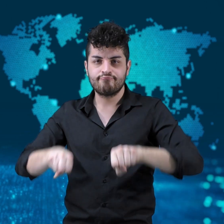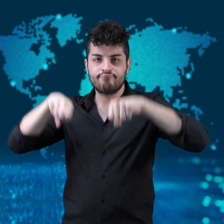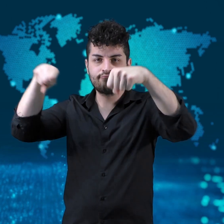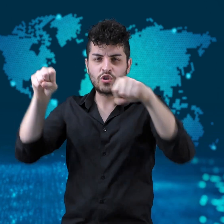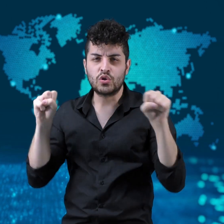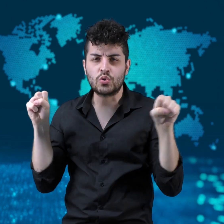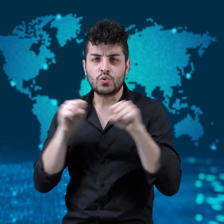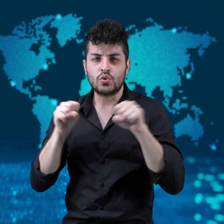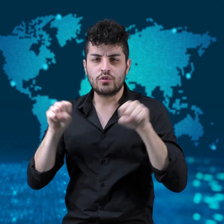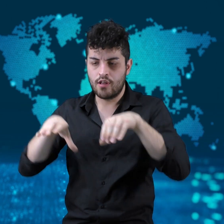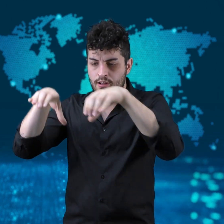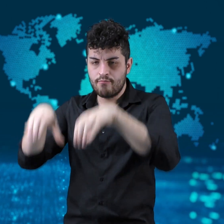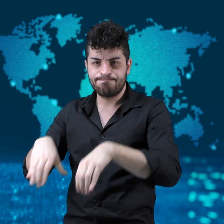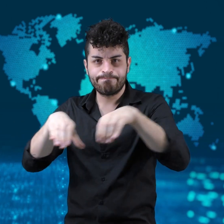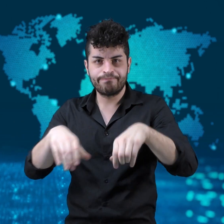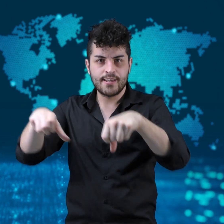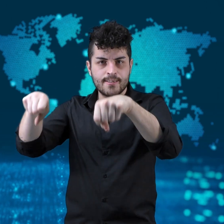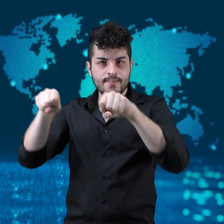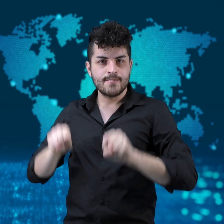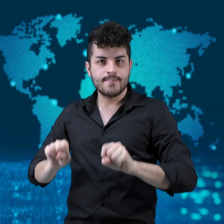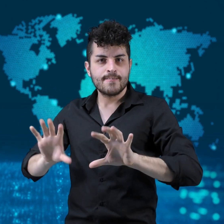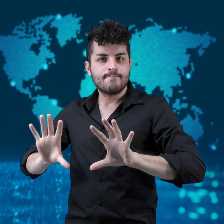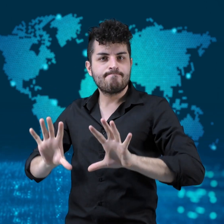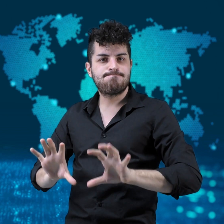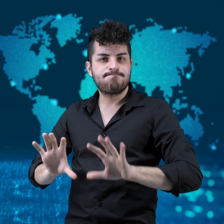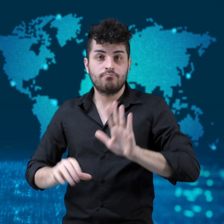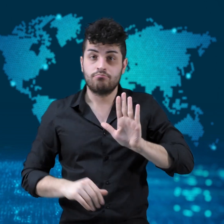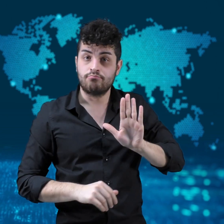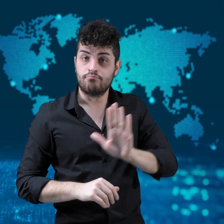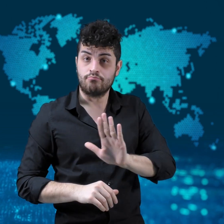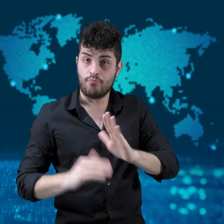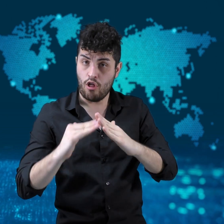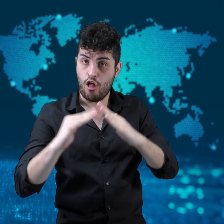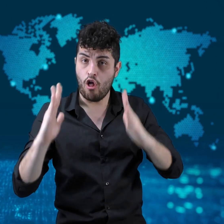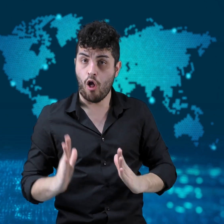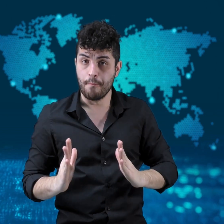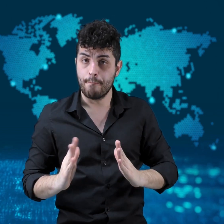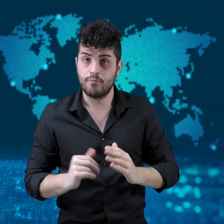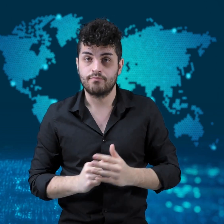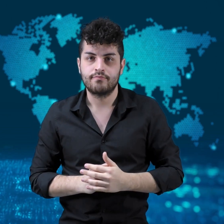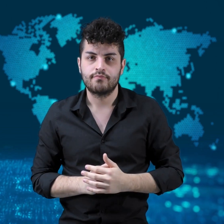The ninth victim, the only male,